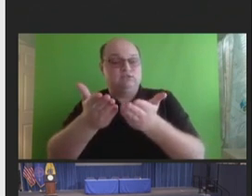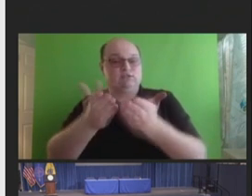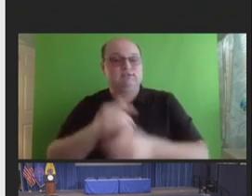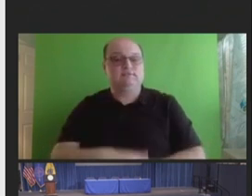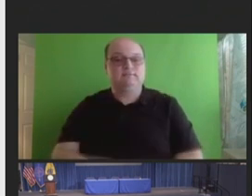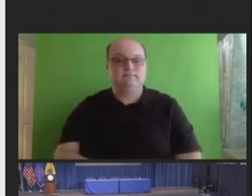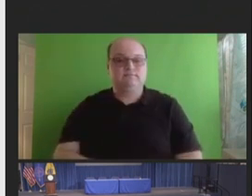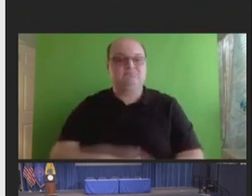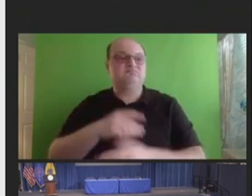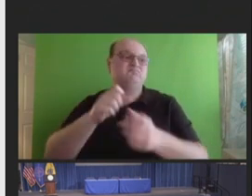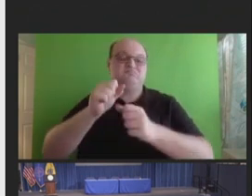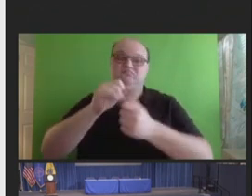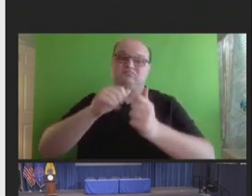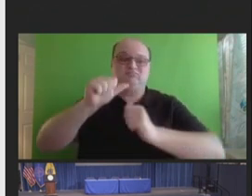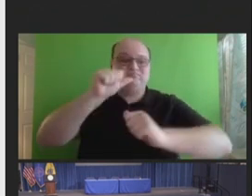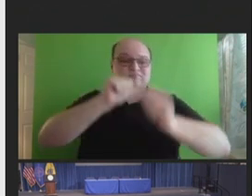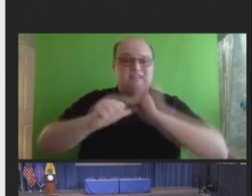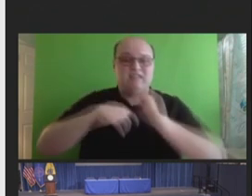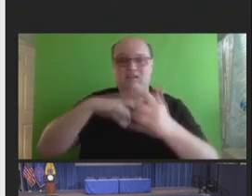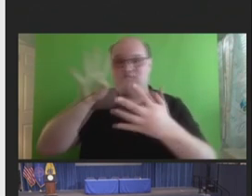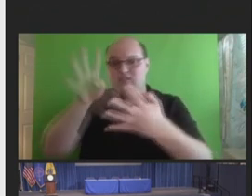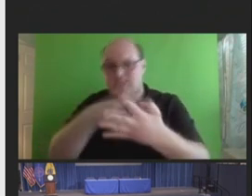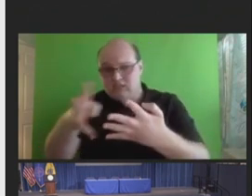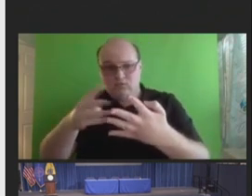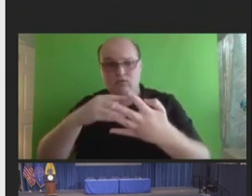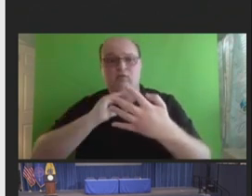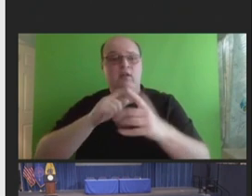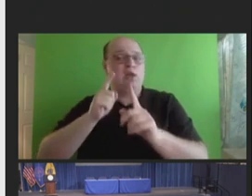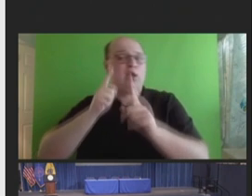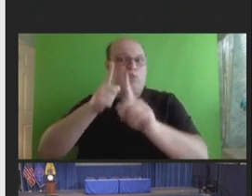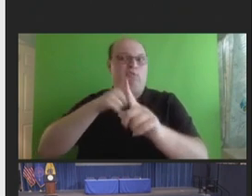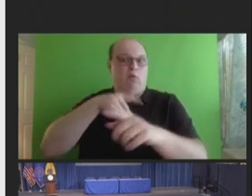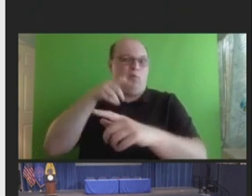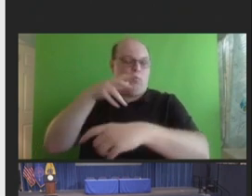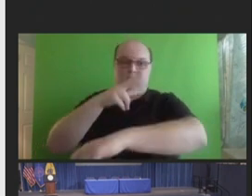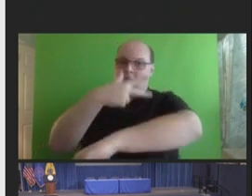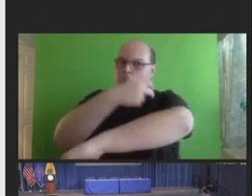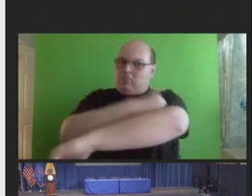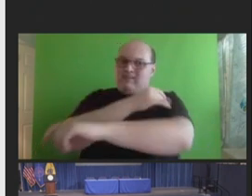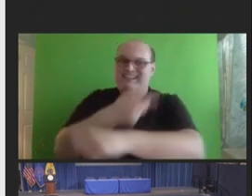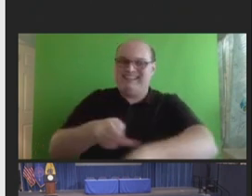scientific agenda, and the goals within the Vaccine National Strategic Plan related to